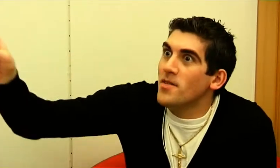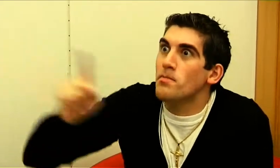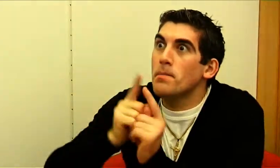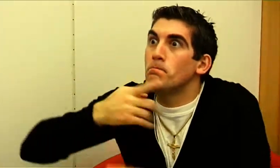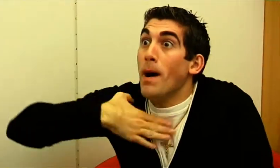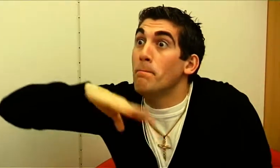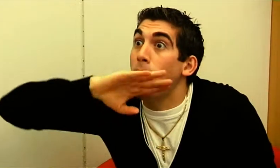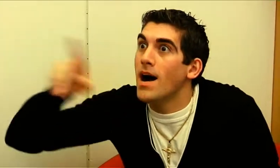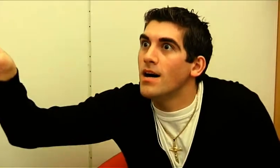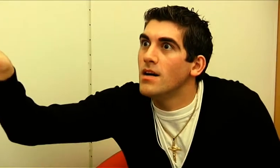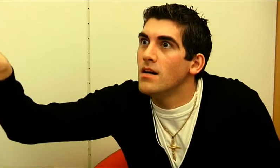She's gonna be a mother!